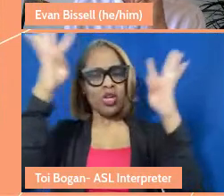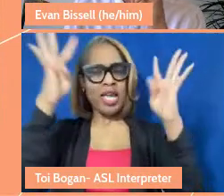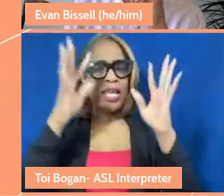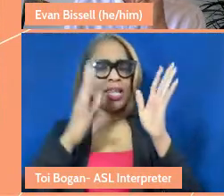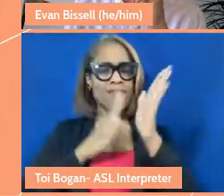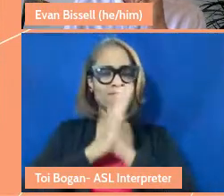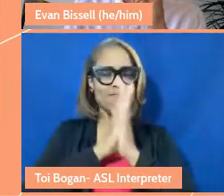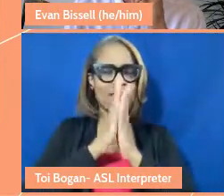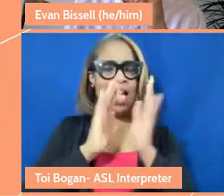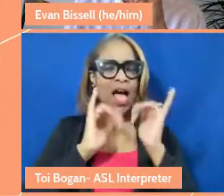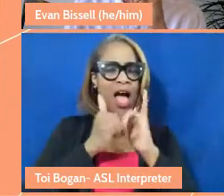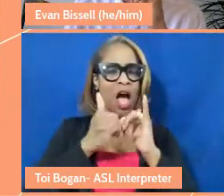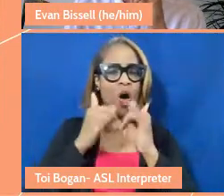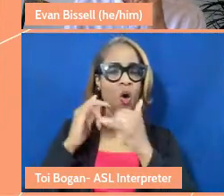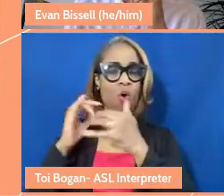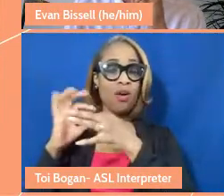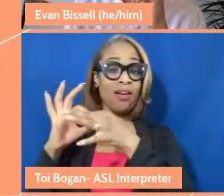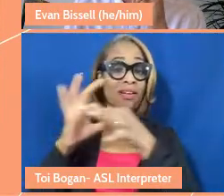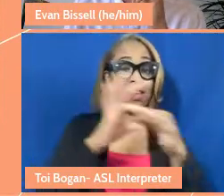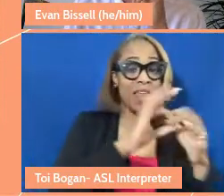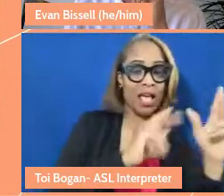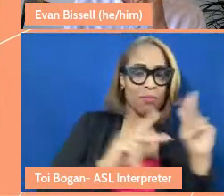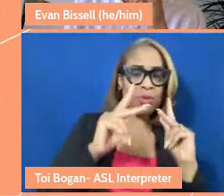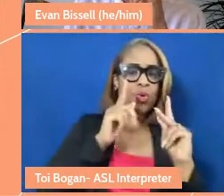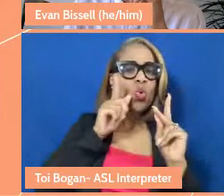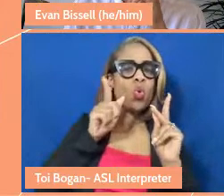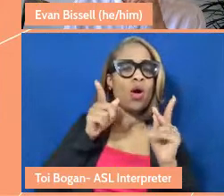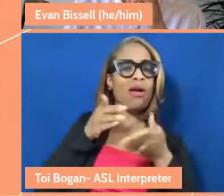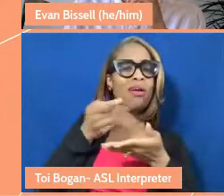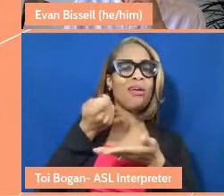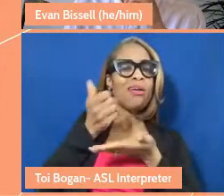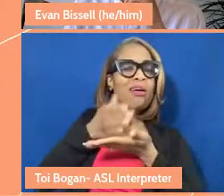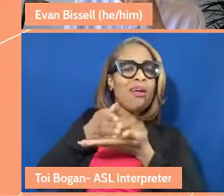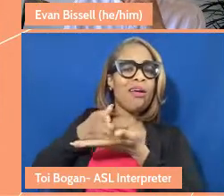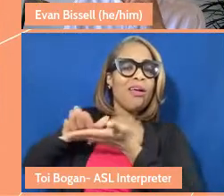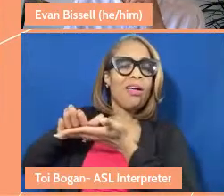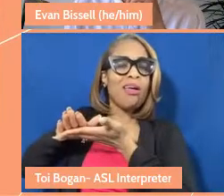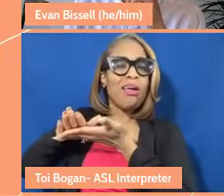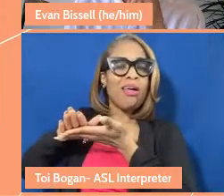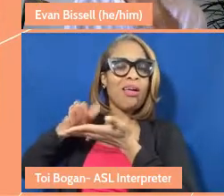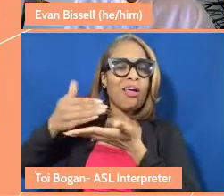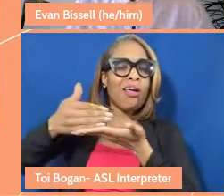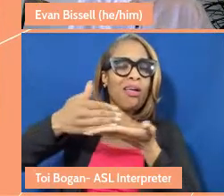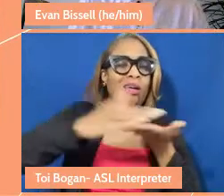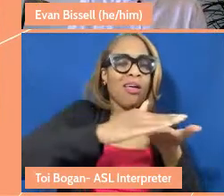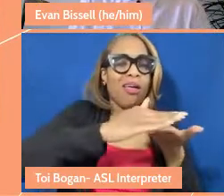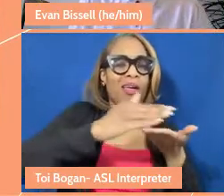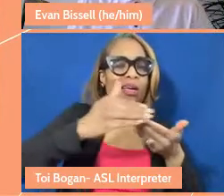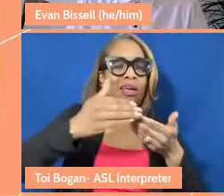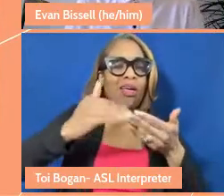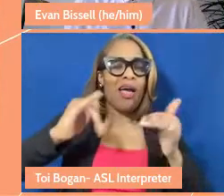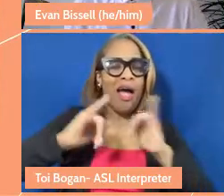we connect people who are on the margins and people ... How can we all start to benefit from